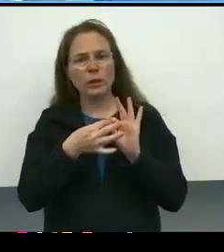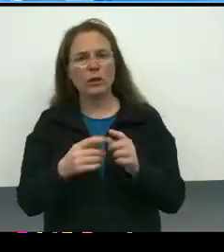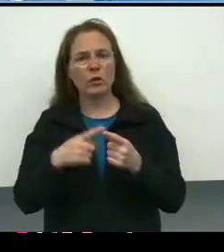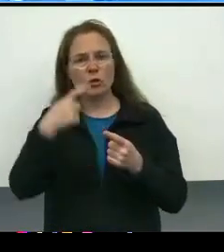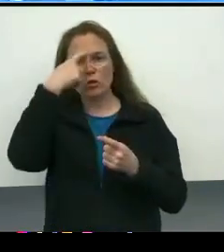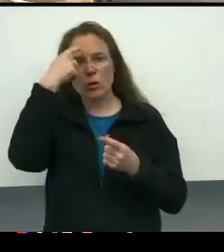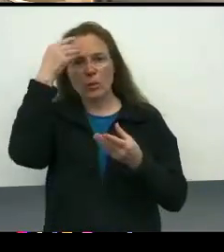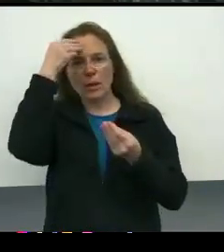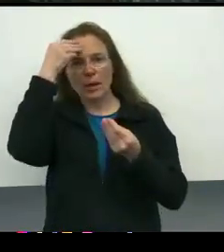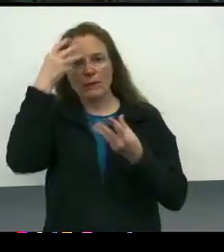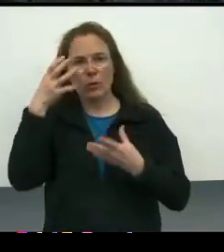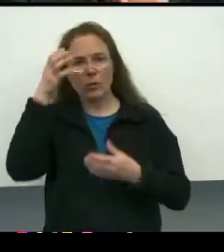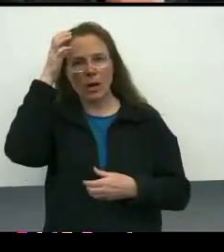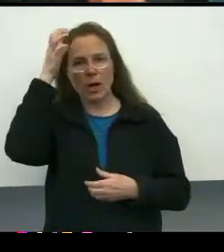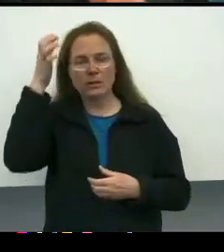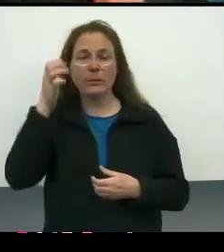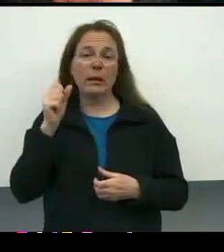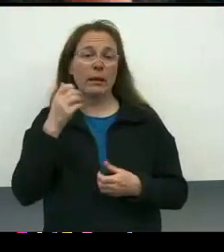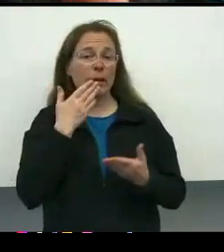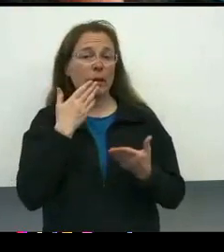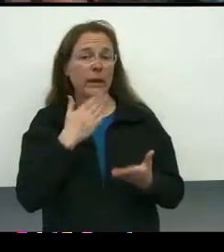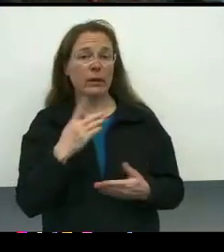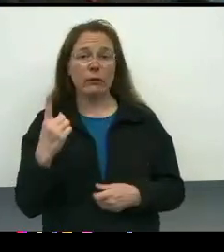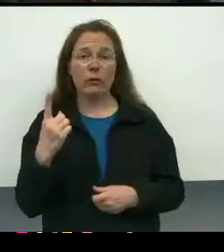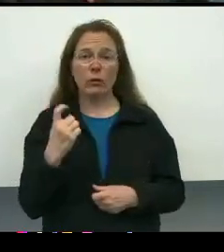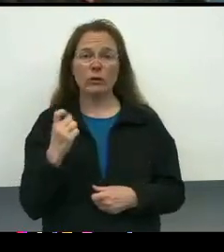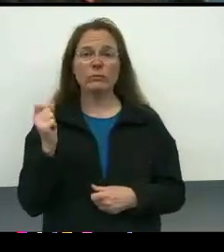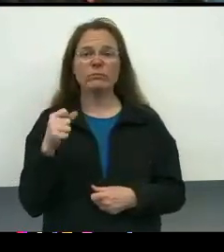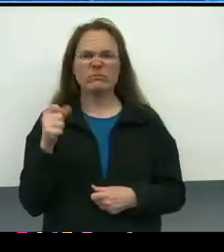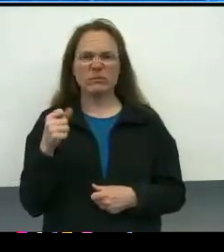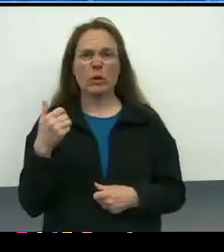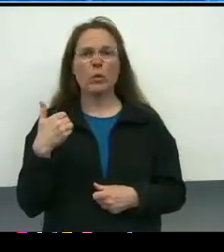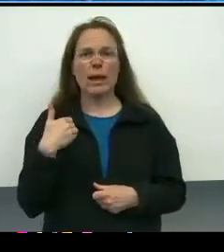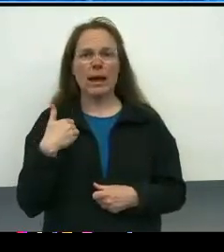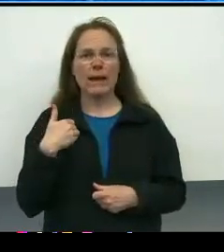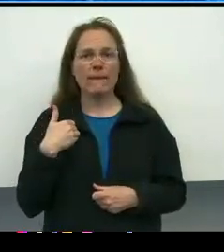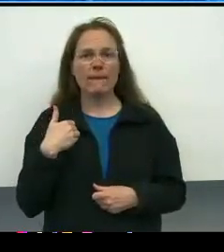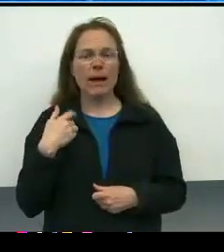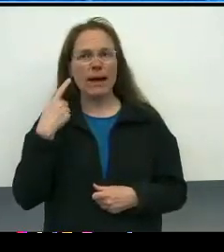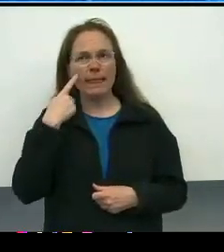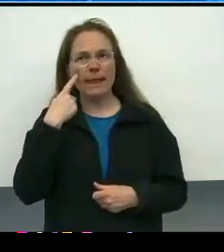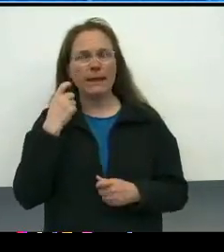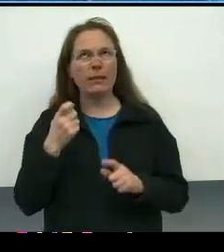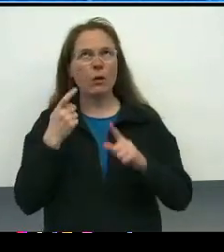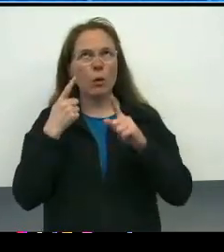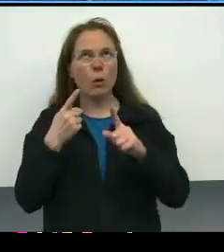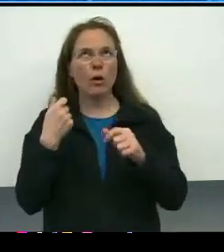Yeah, thank you for the question. And actually, the goal was, and I think that this is one of those things